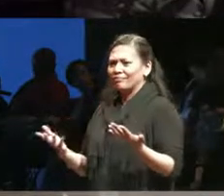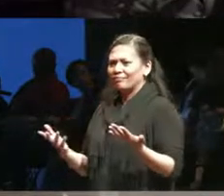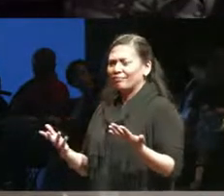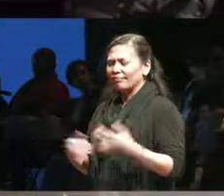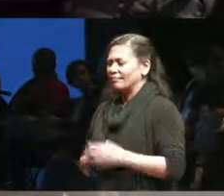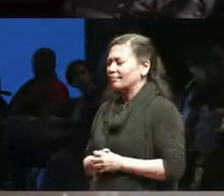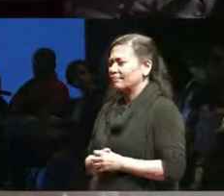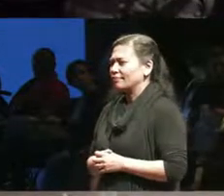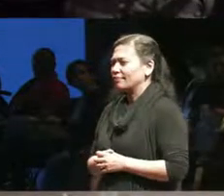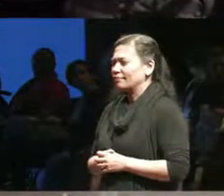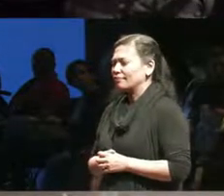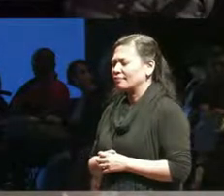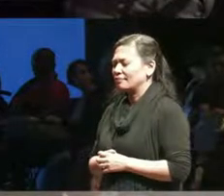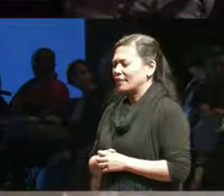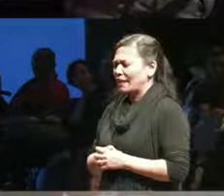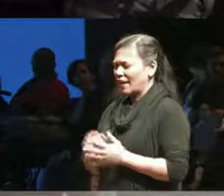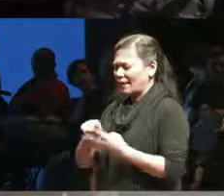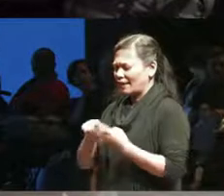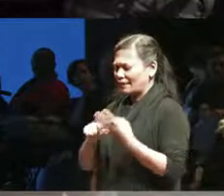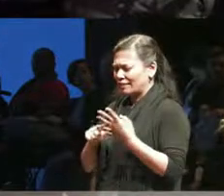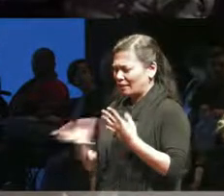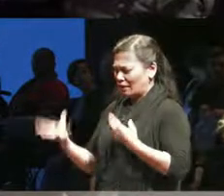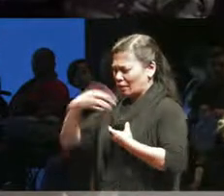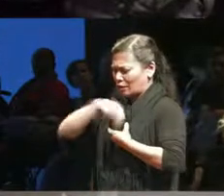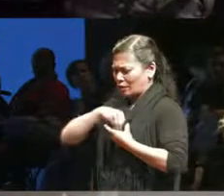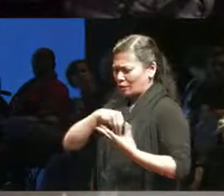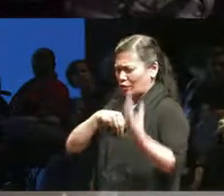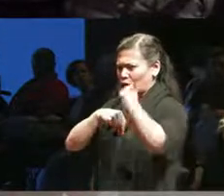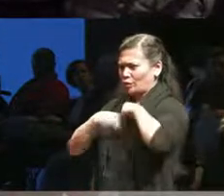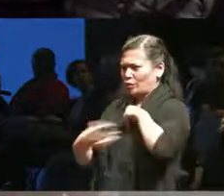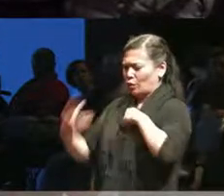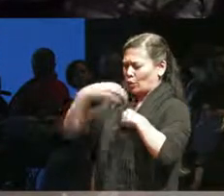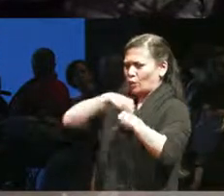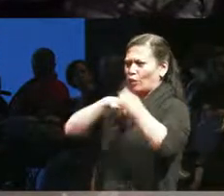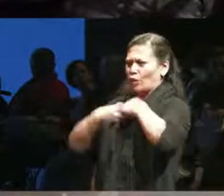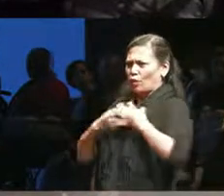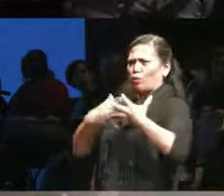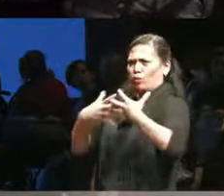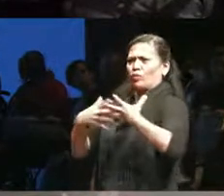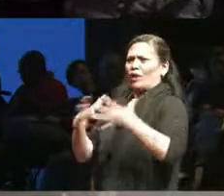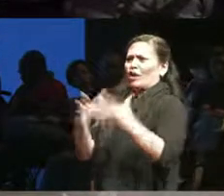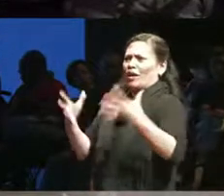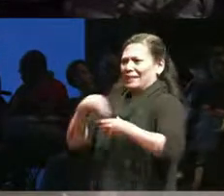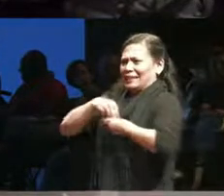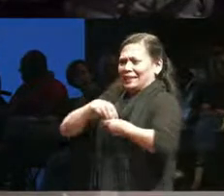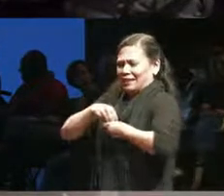It occupies a lot of space and I've had many questions while I've been here and